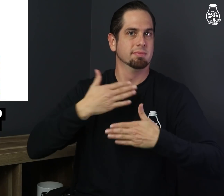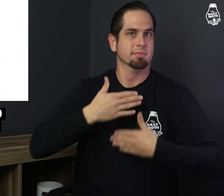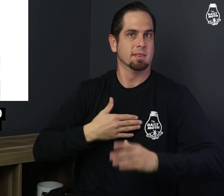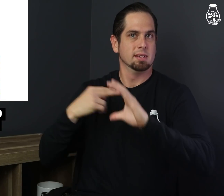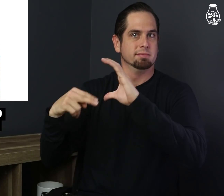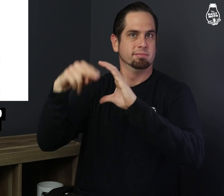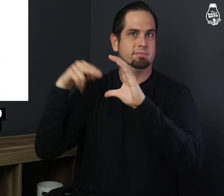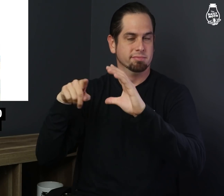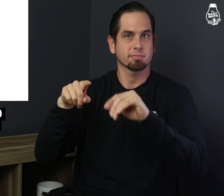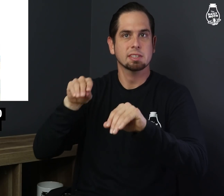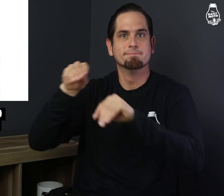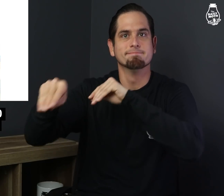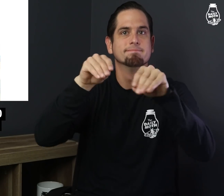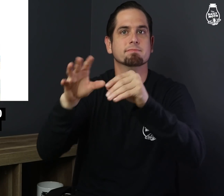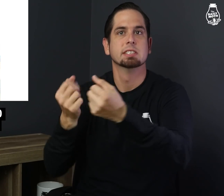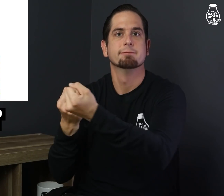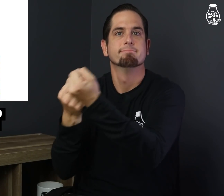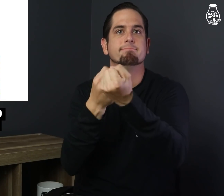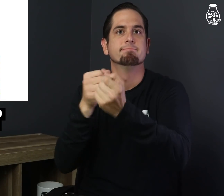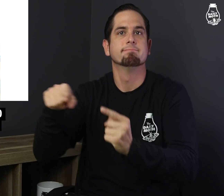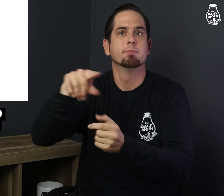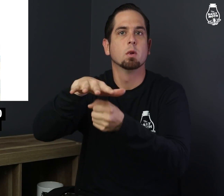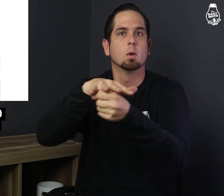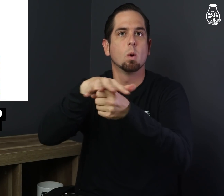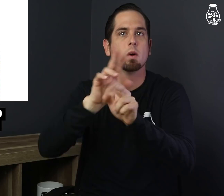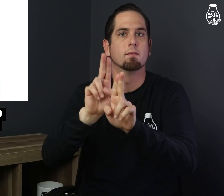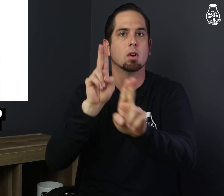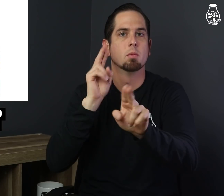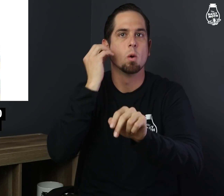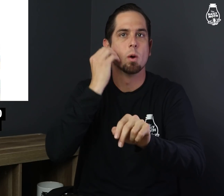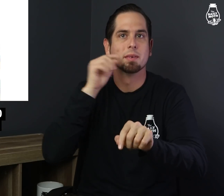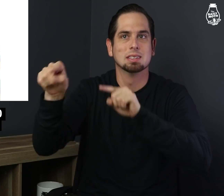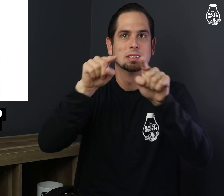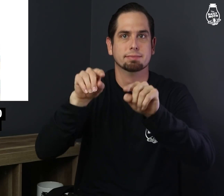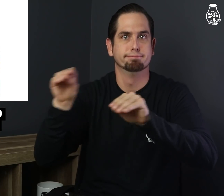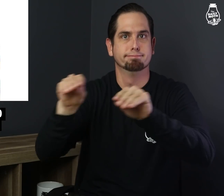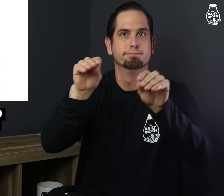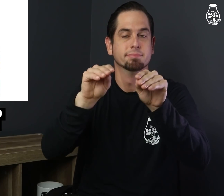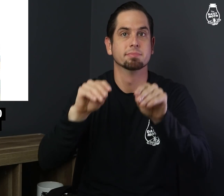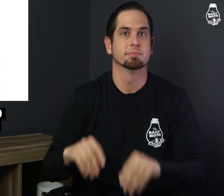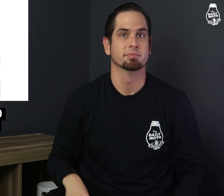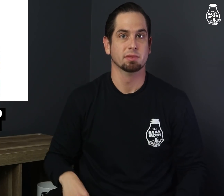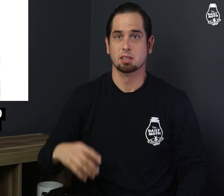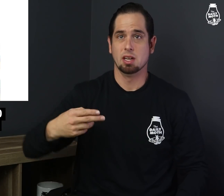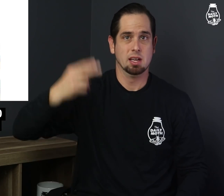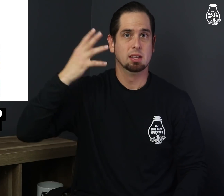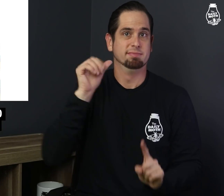to be placed at local funeral homes.